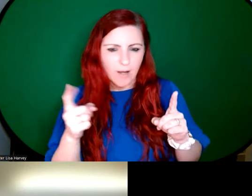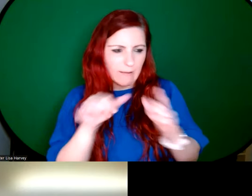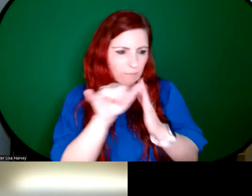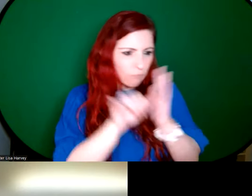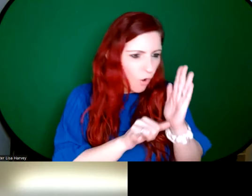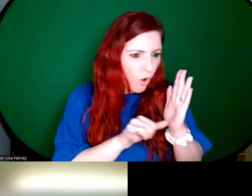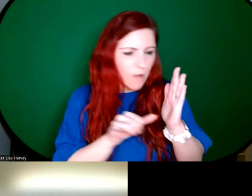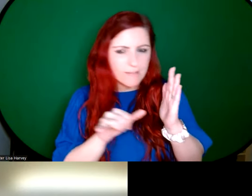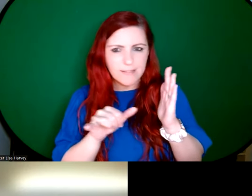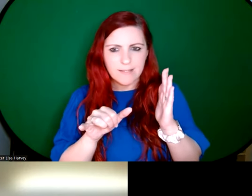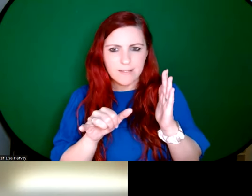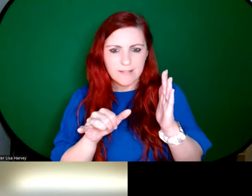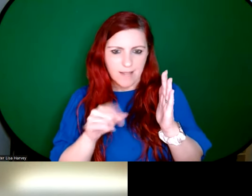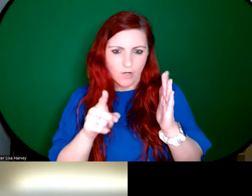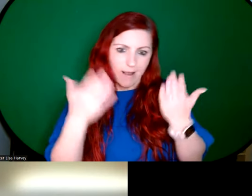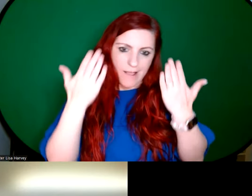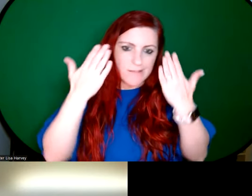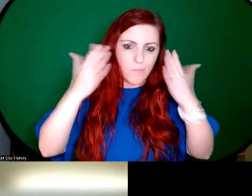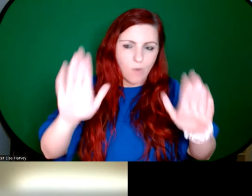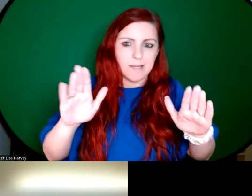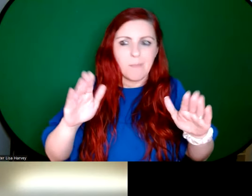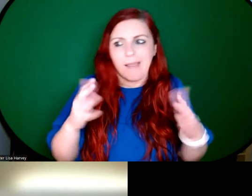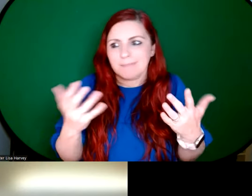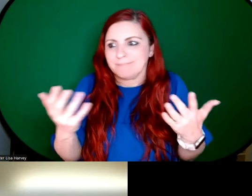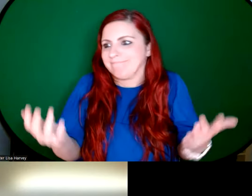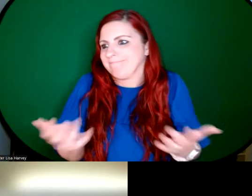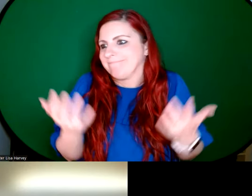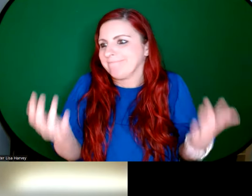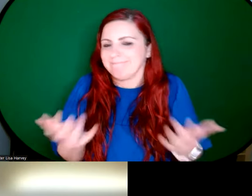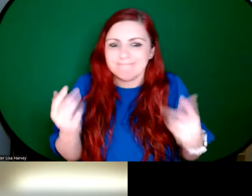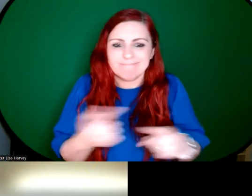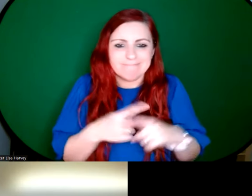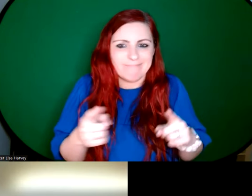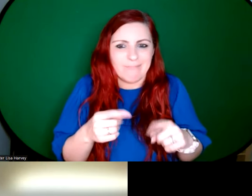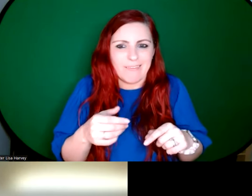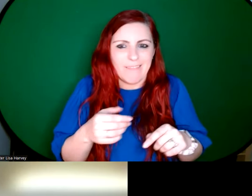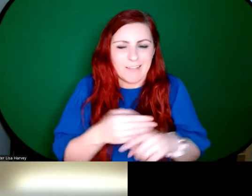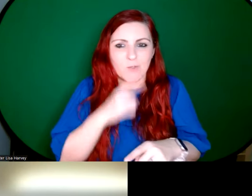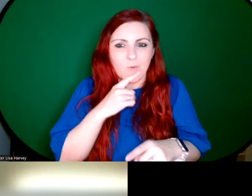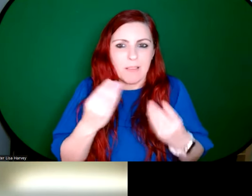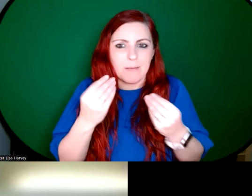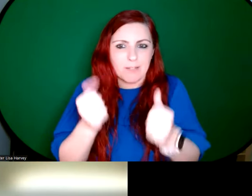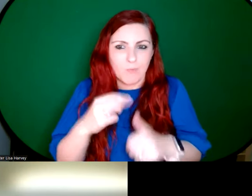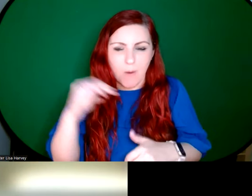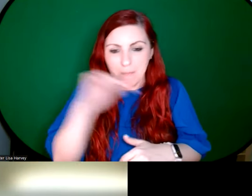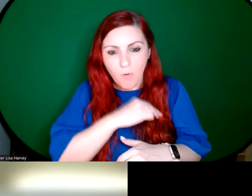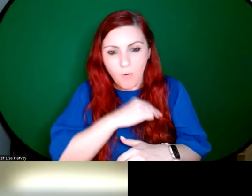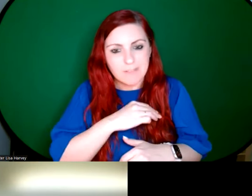actually like, exploited by the artists to create kind of surface effects. So the materials were important, you kind of did have to get the right type of